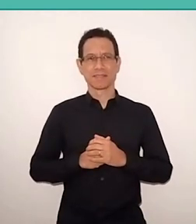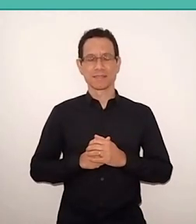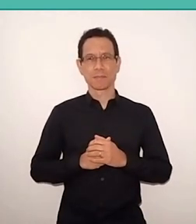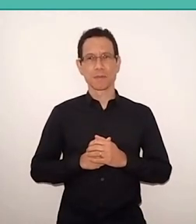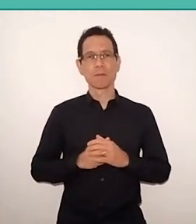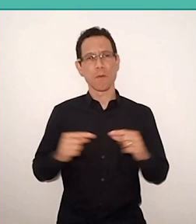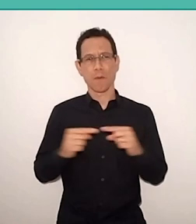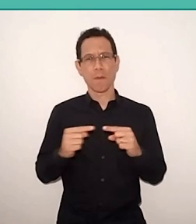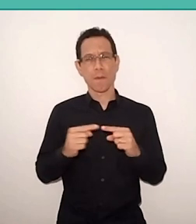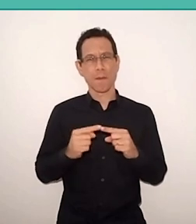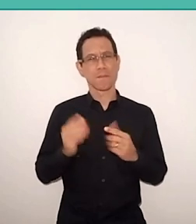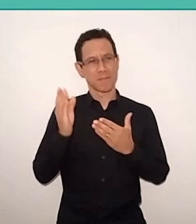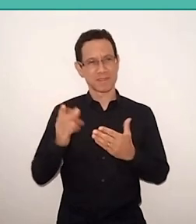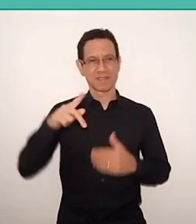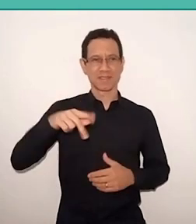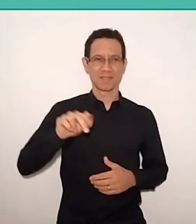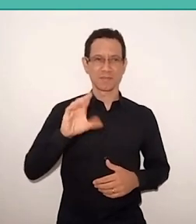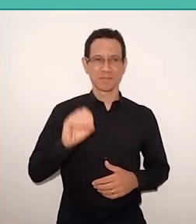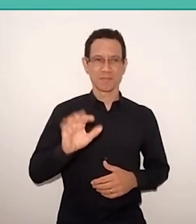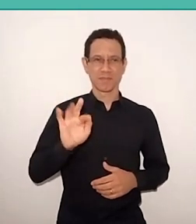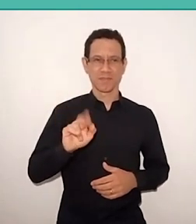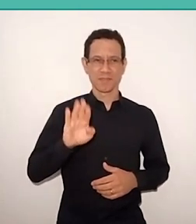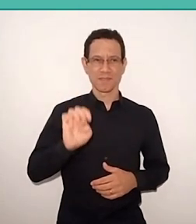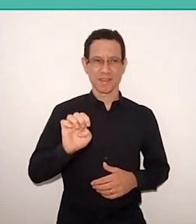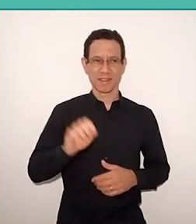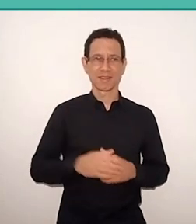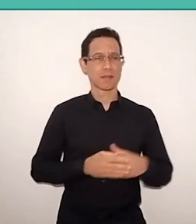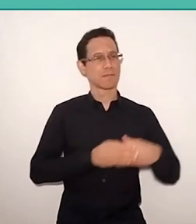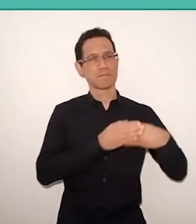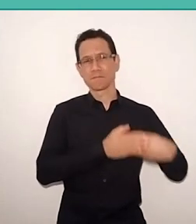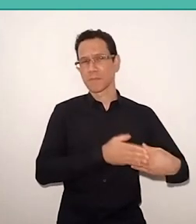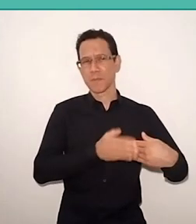This is what he has been changing over time.